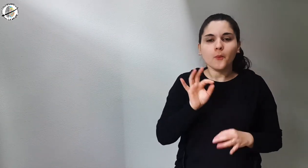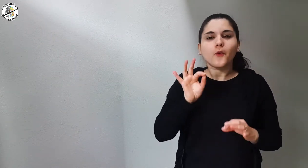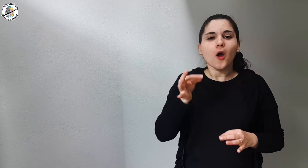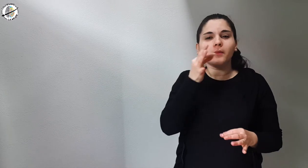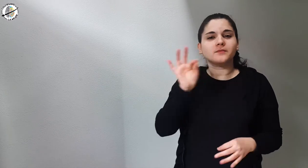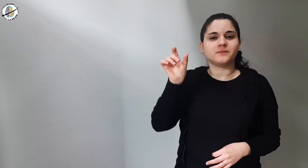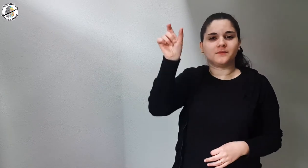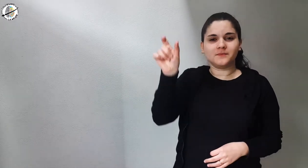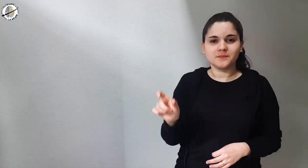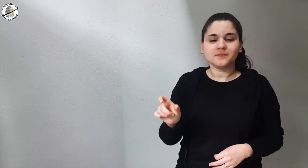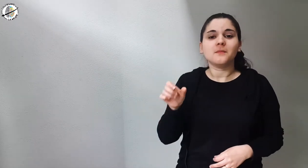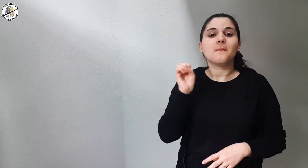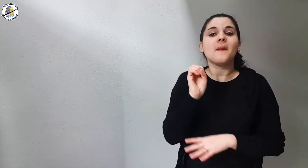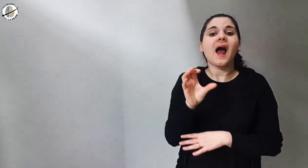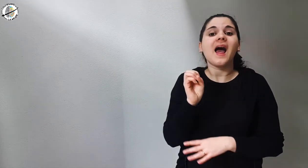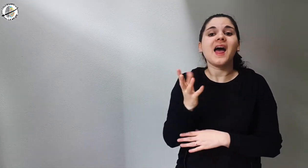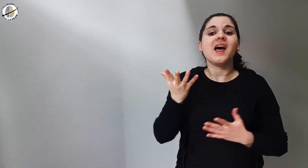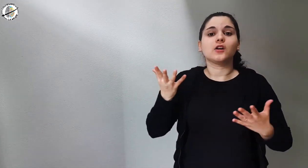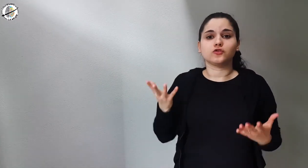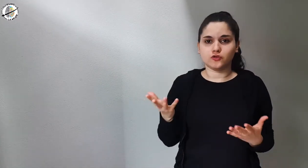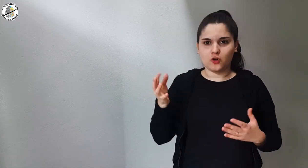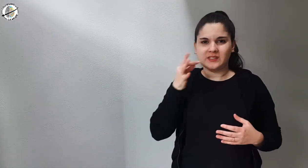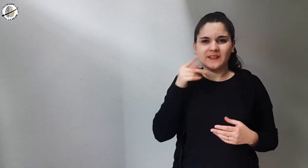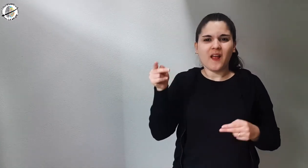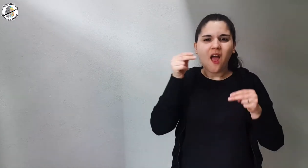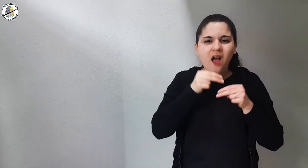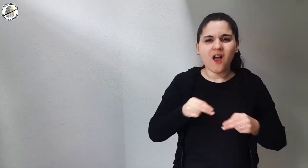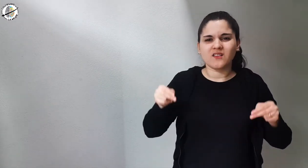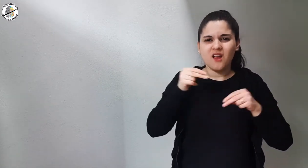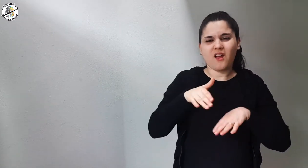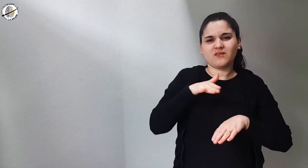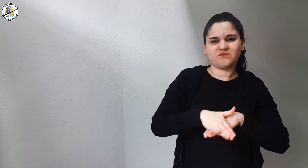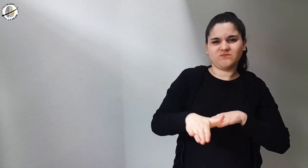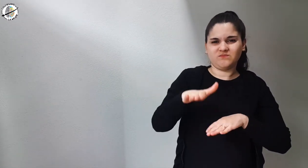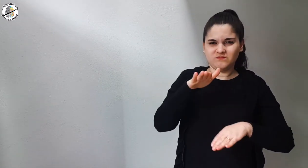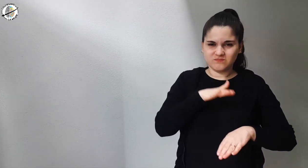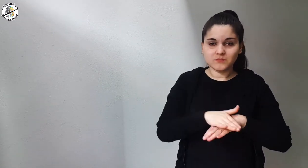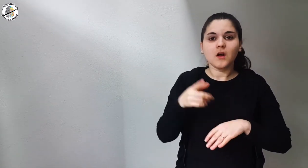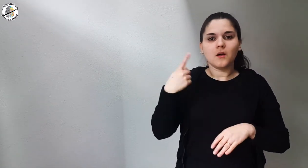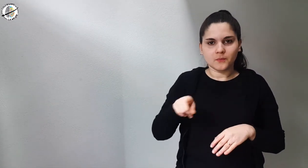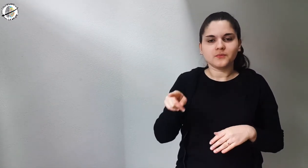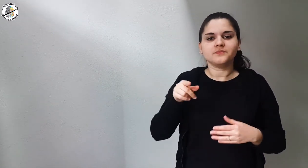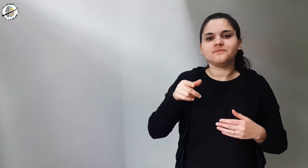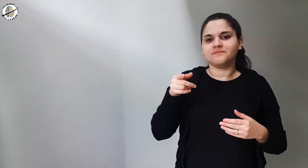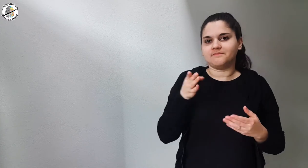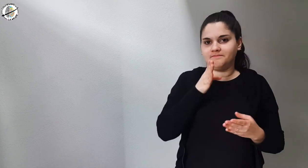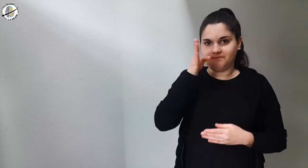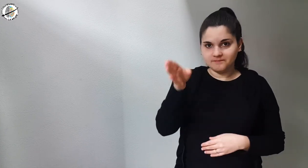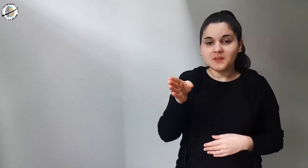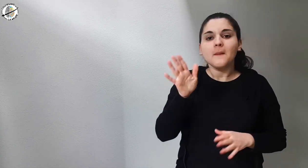but to a specific one who is the master with years of experience behind him.